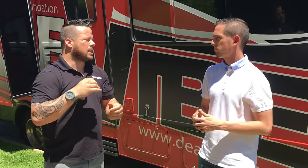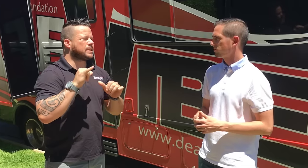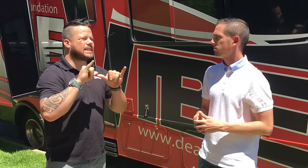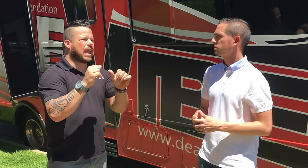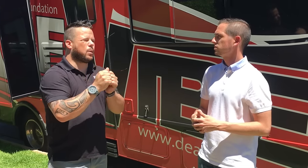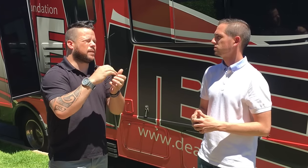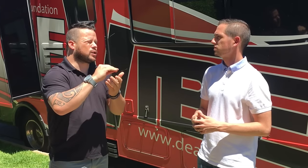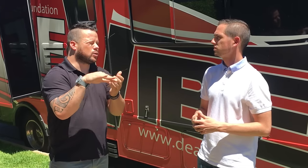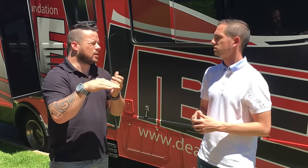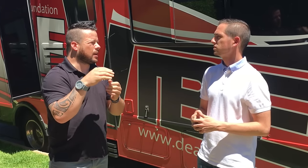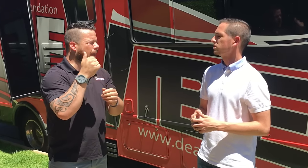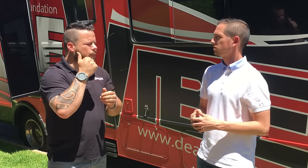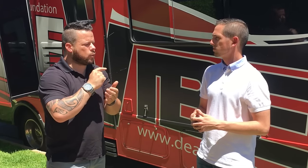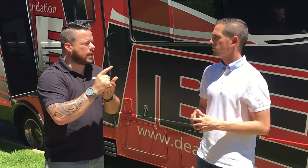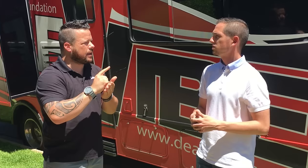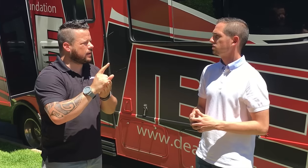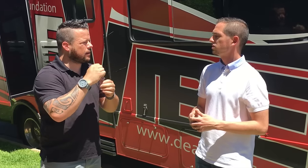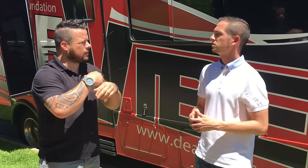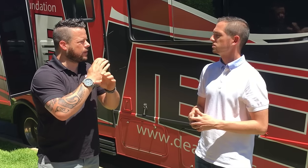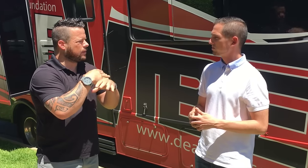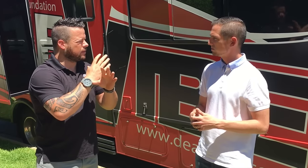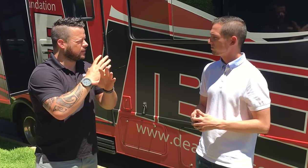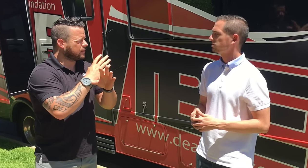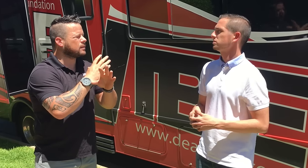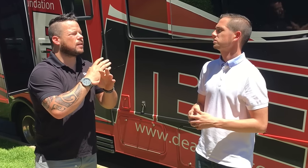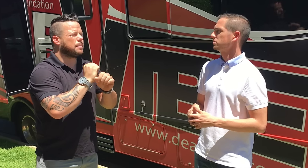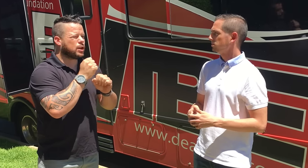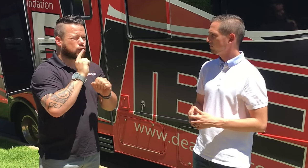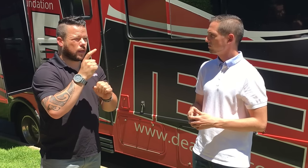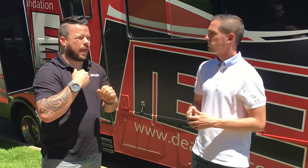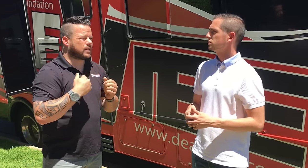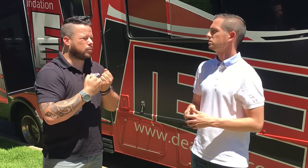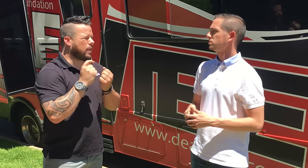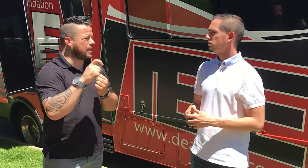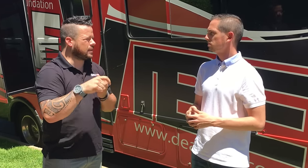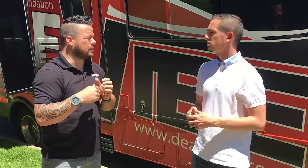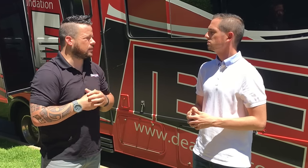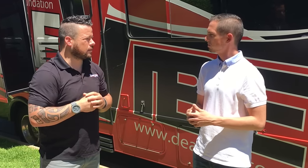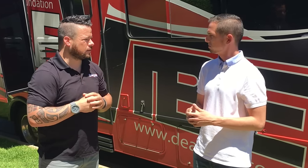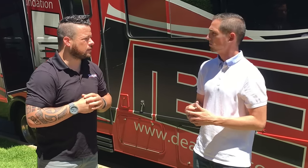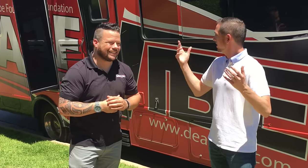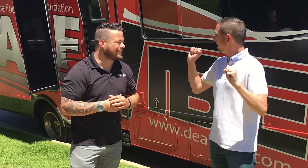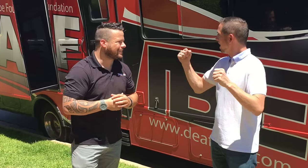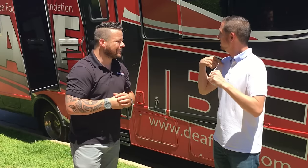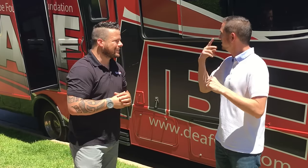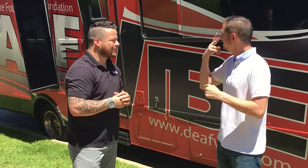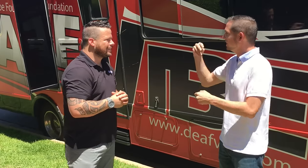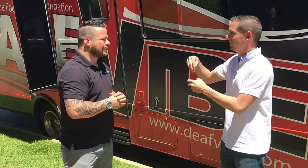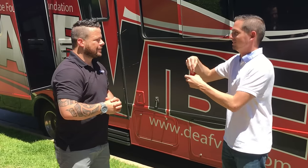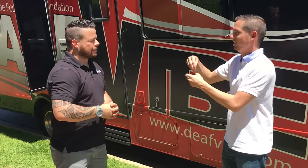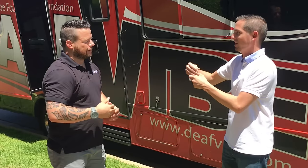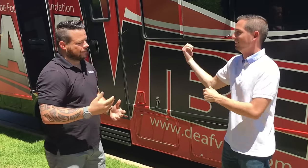We stay with the student every week via videophone, to make sure they have the support they need. Alex: Can I see the inside?